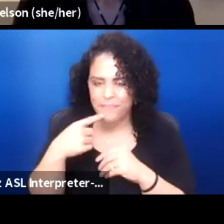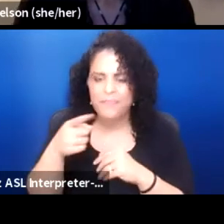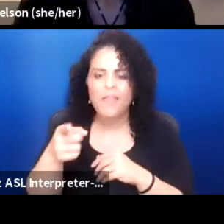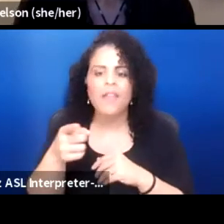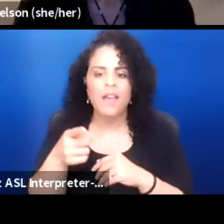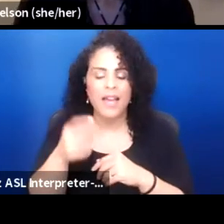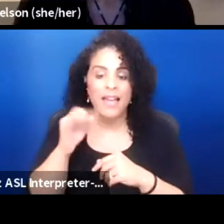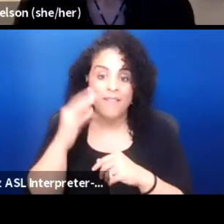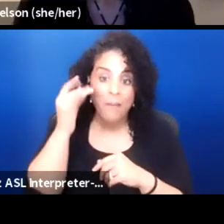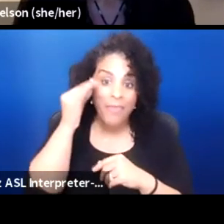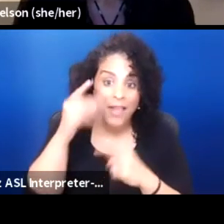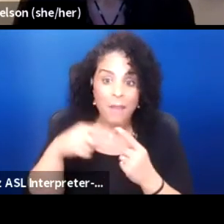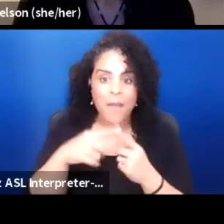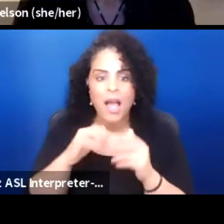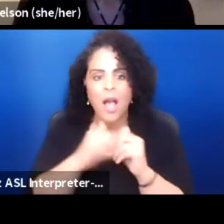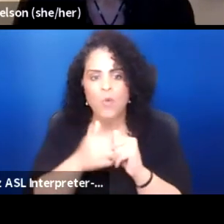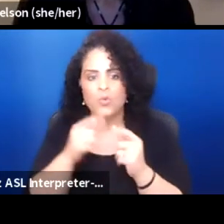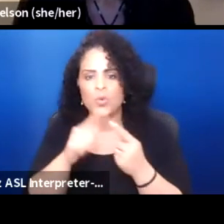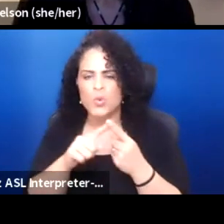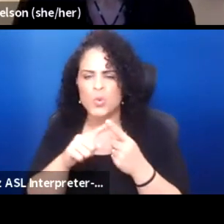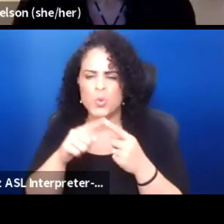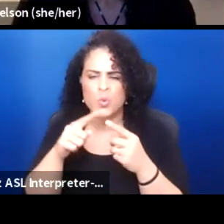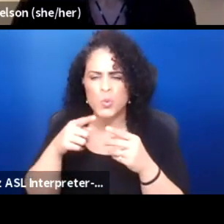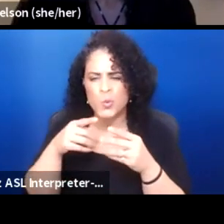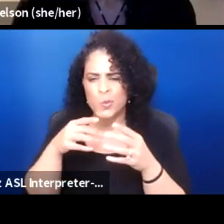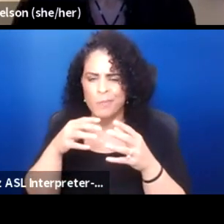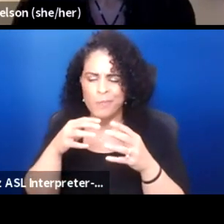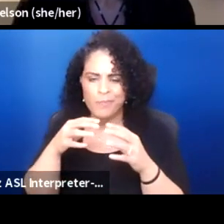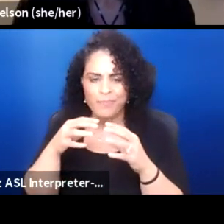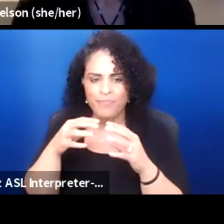about how to intersect American Indian theater